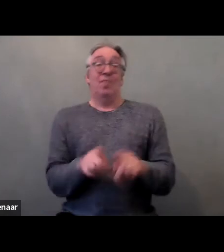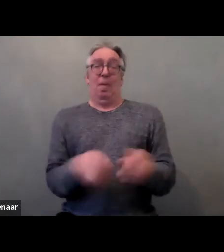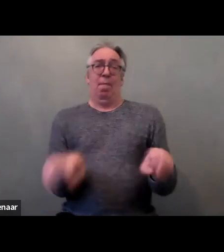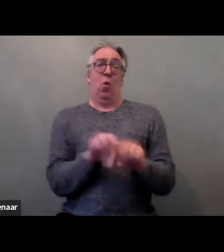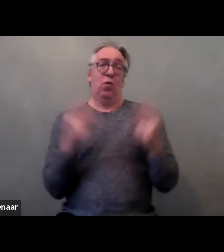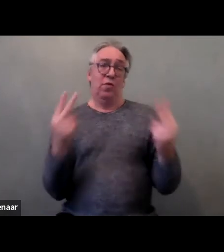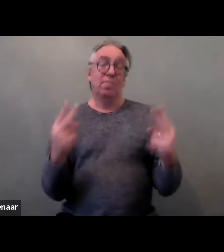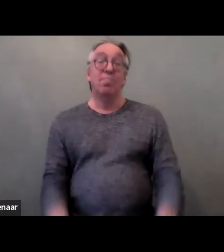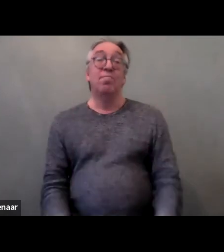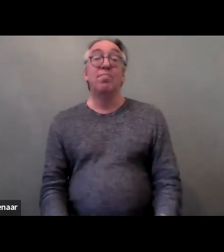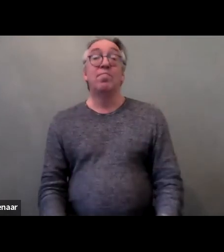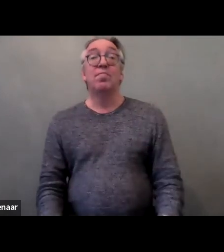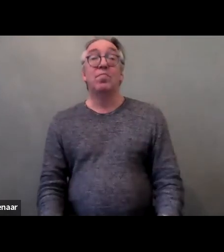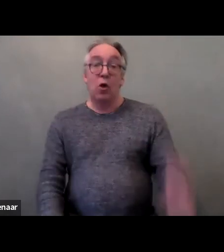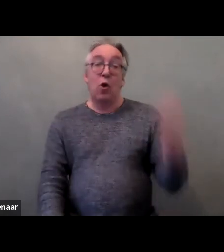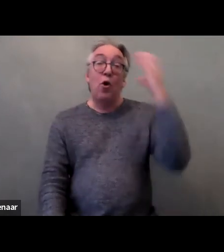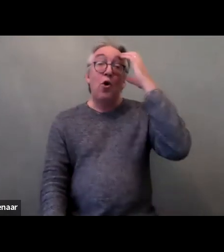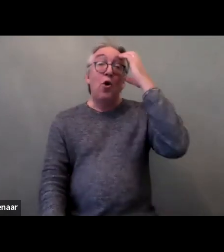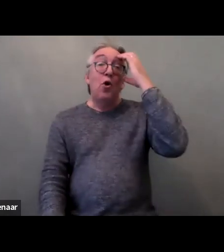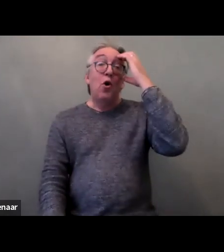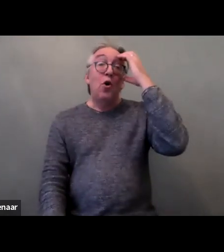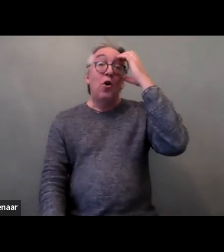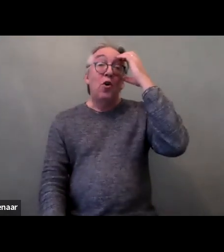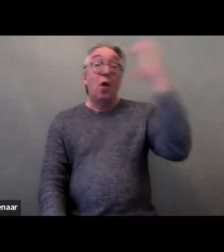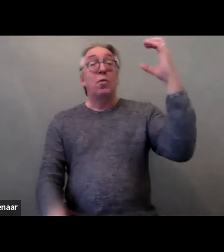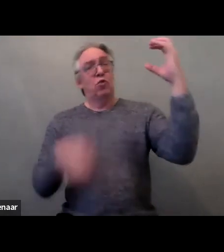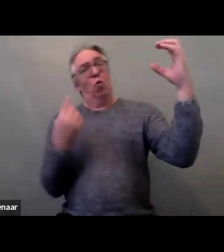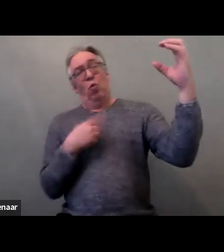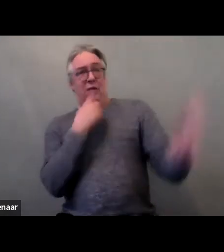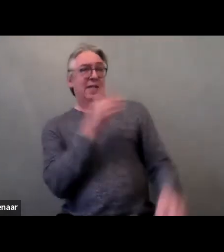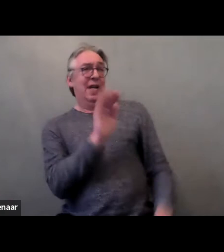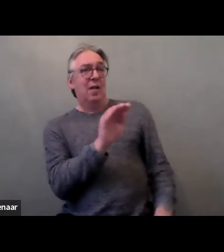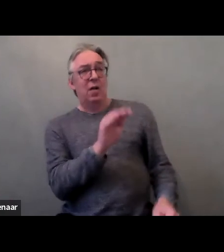States are also encouraged companies and media